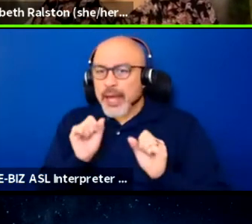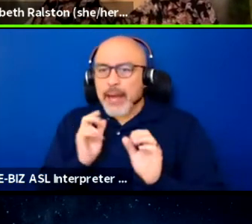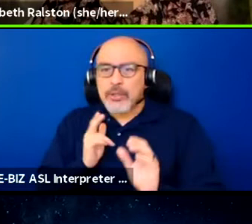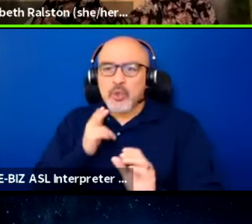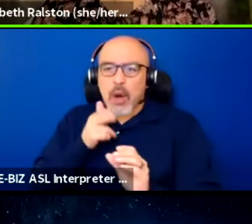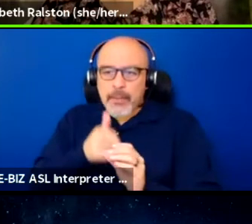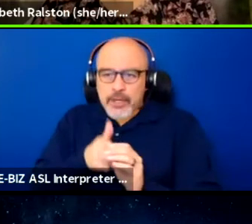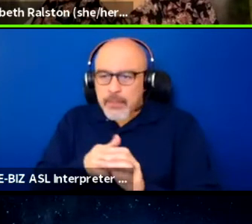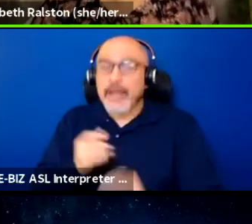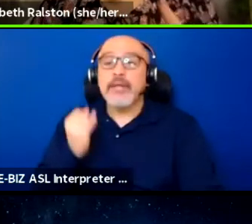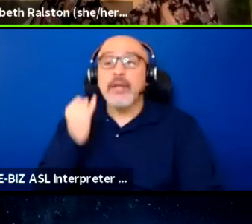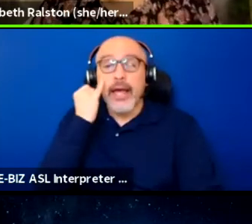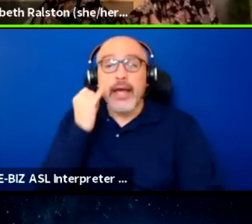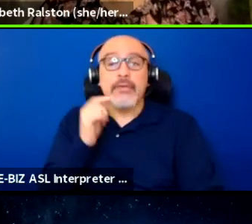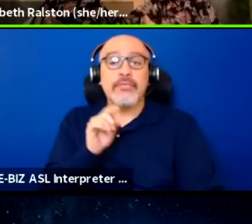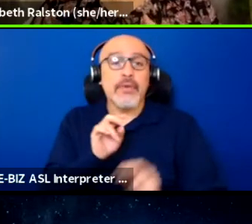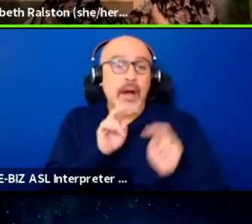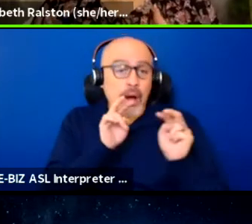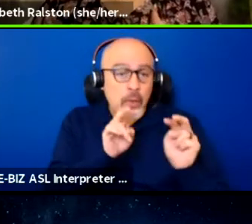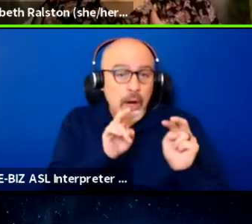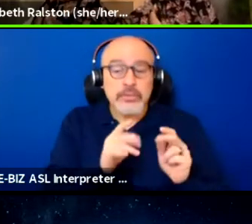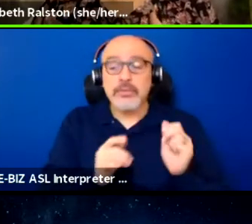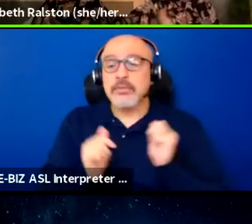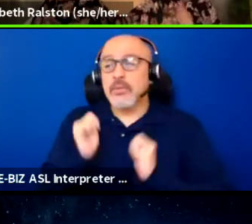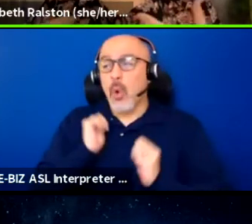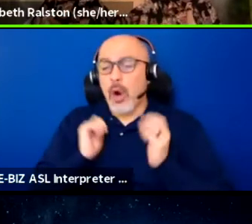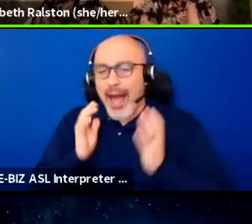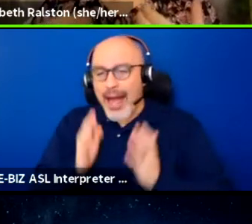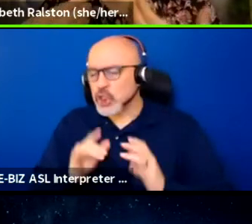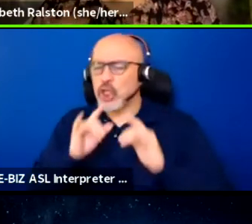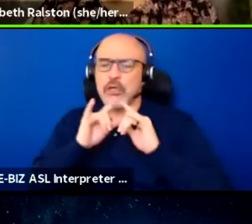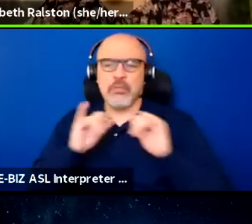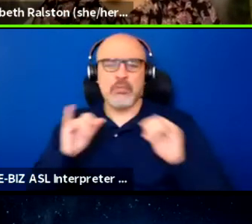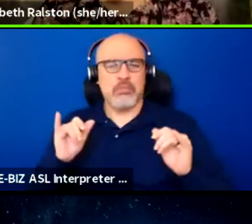or an actor or whatnot, gives me joy,